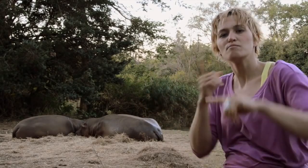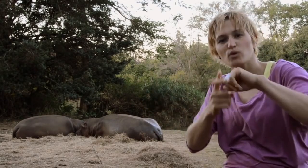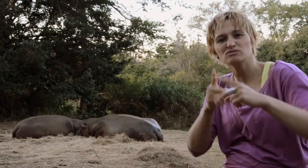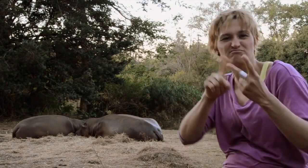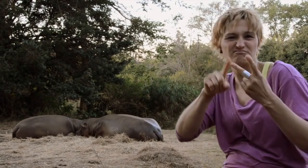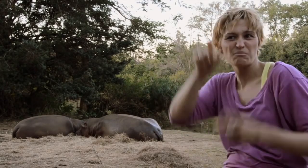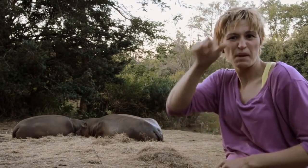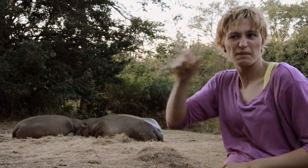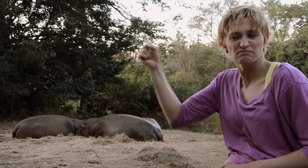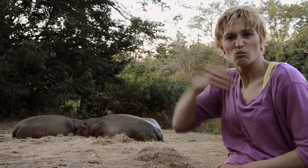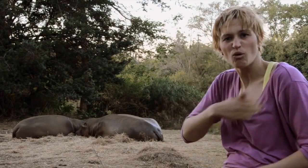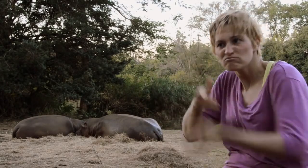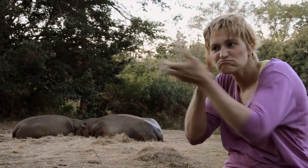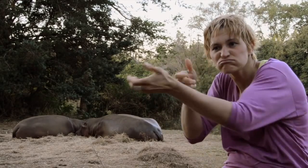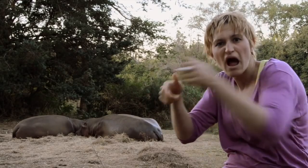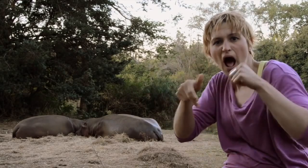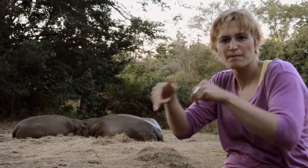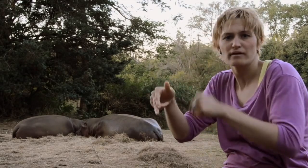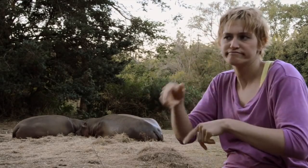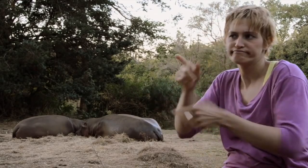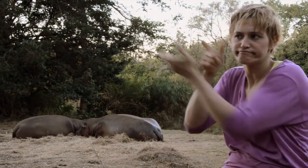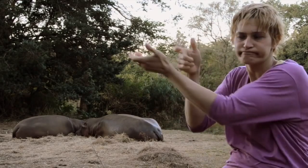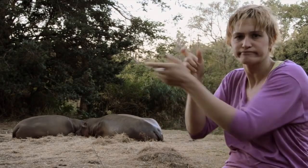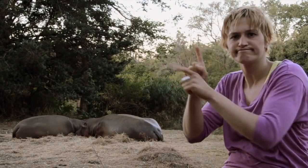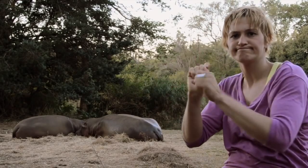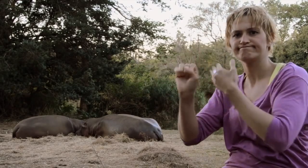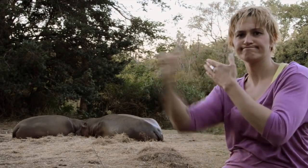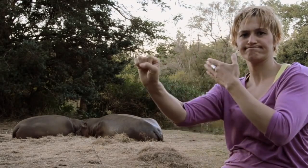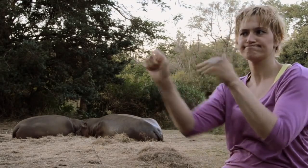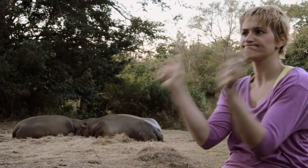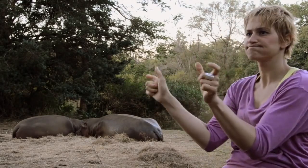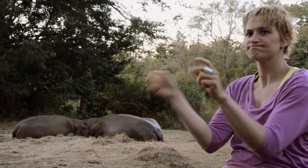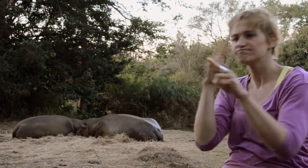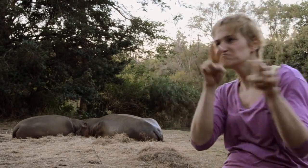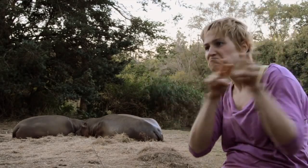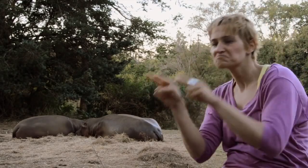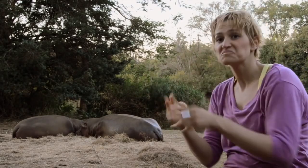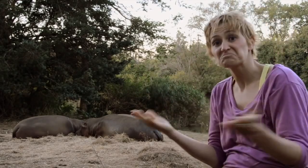are there to ensure that they keep their distance from humans and to ensure that the